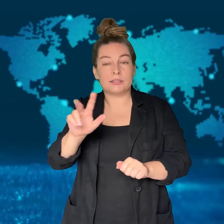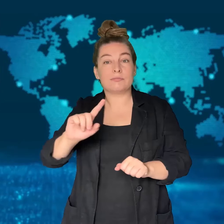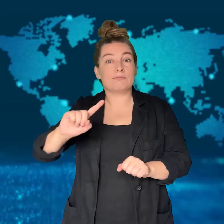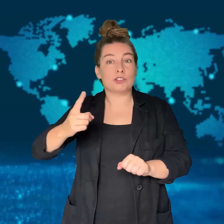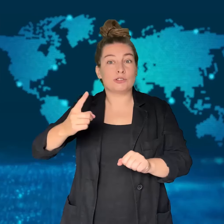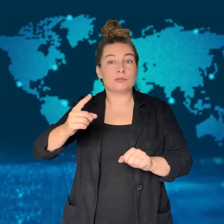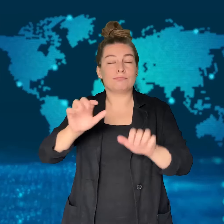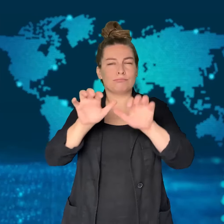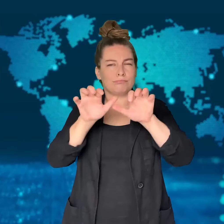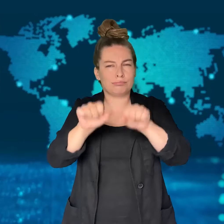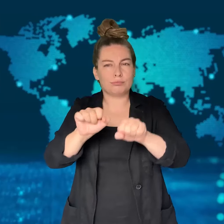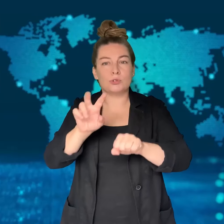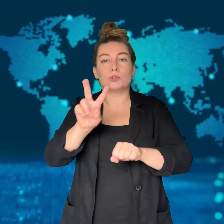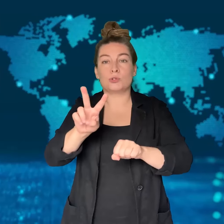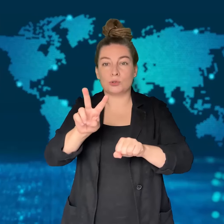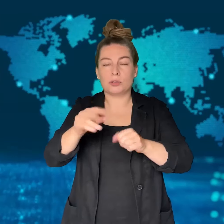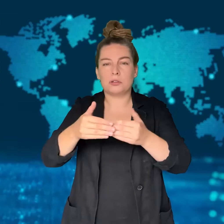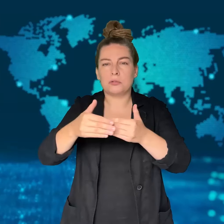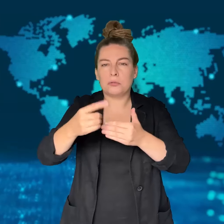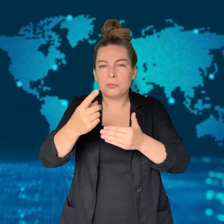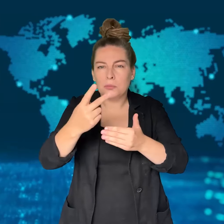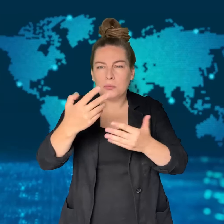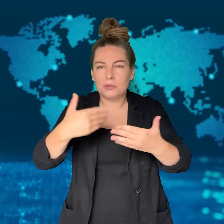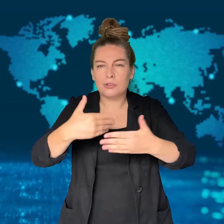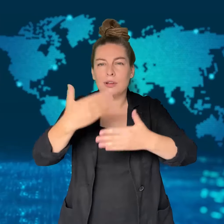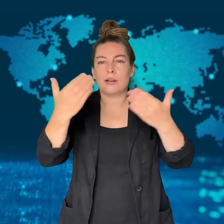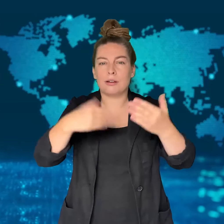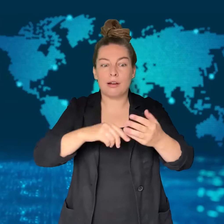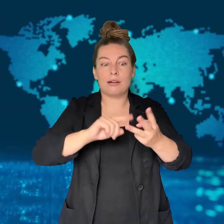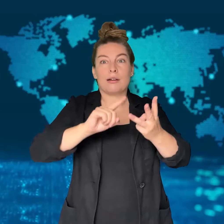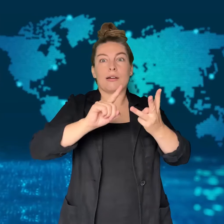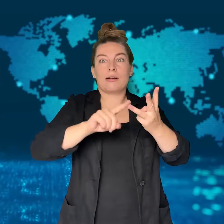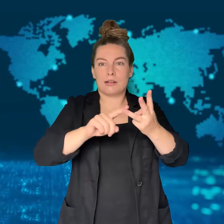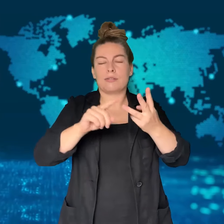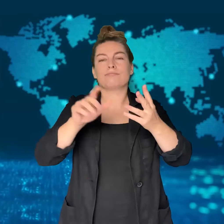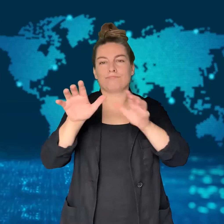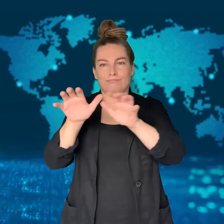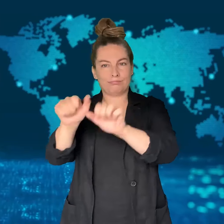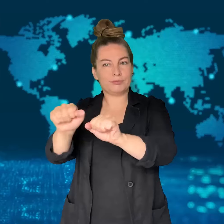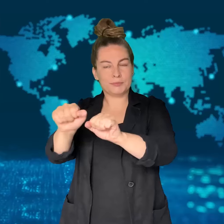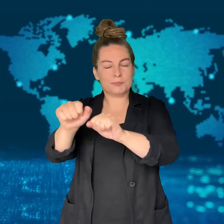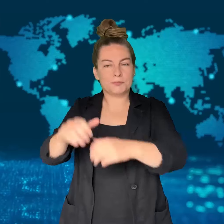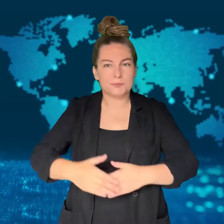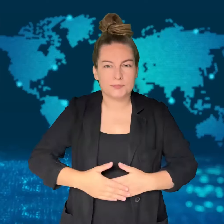Two were initially detained, but a third was arrested